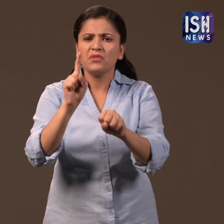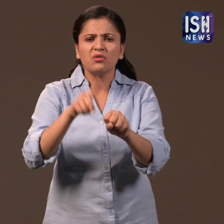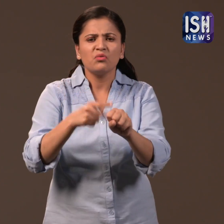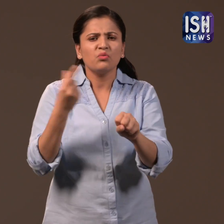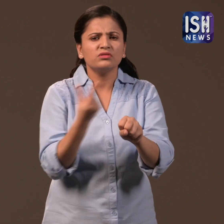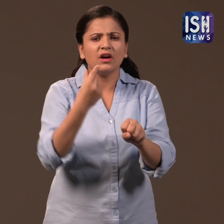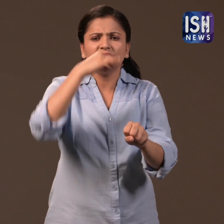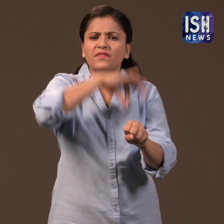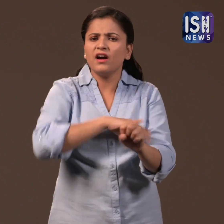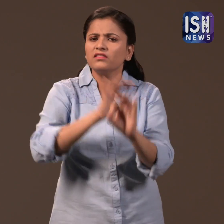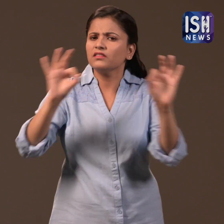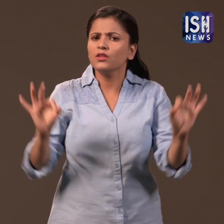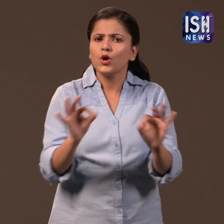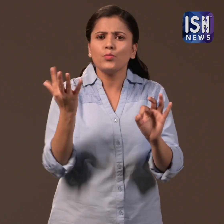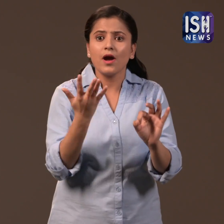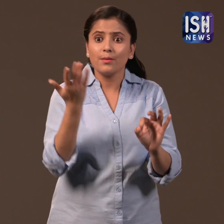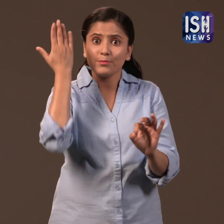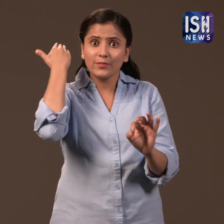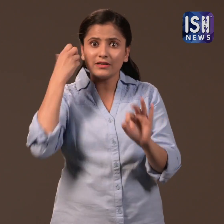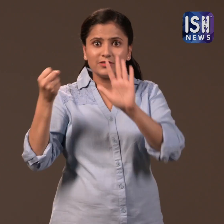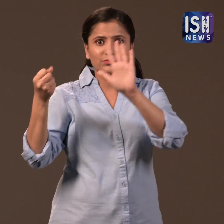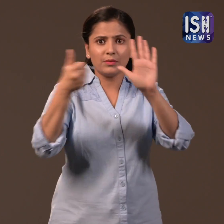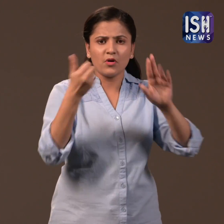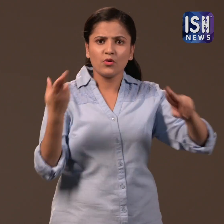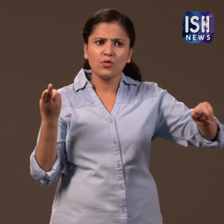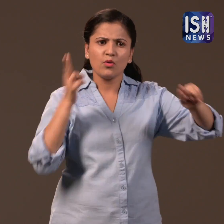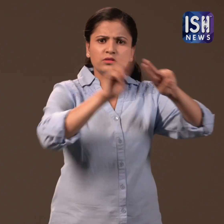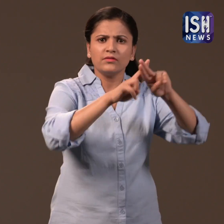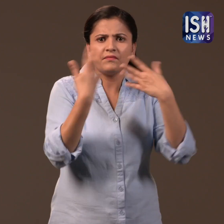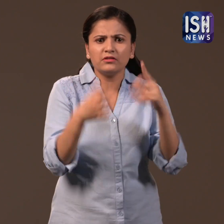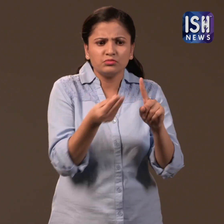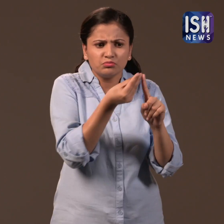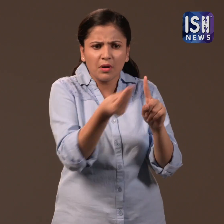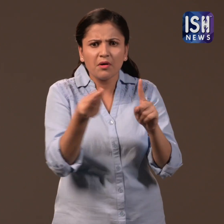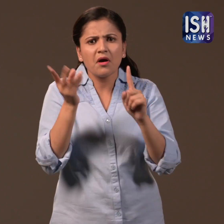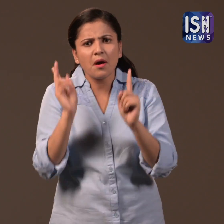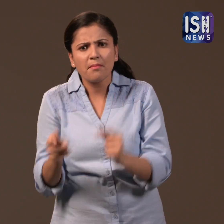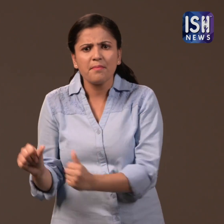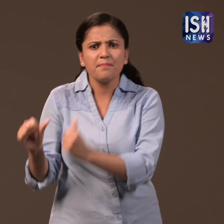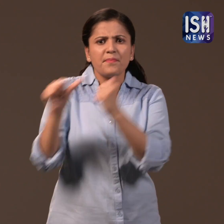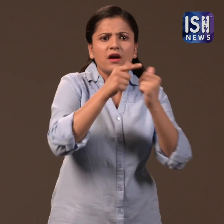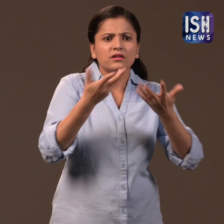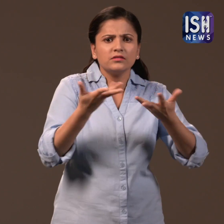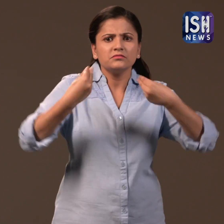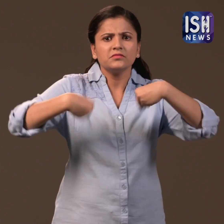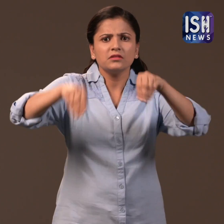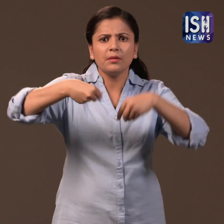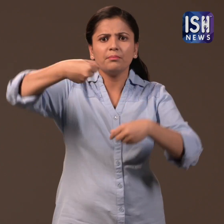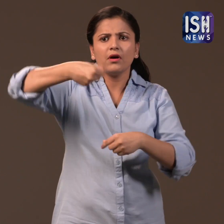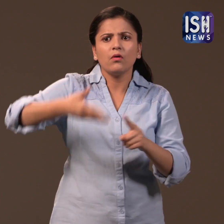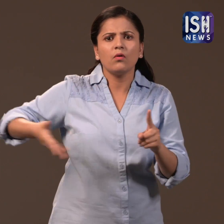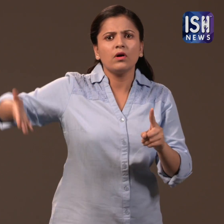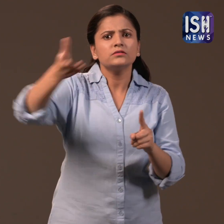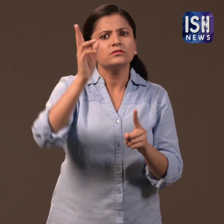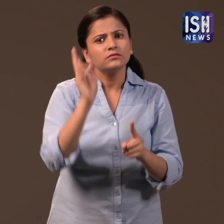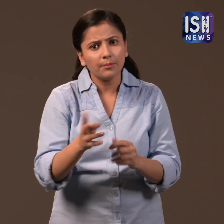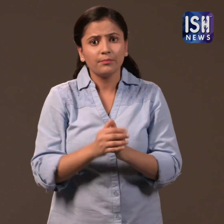This was of no use. 6 months ago it was banned, now people are again using plastic bags.